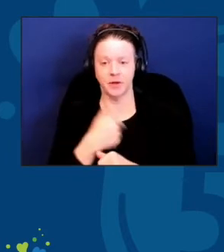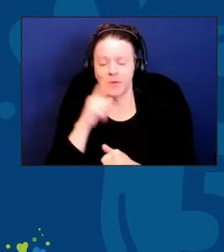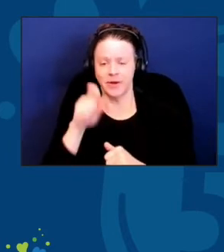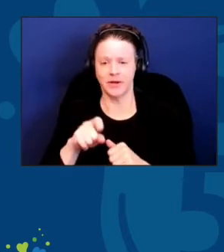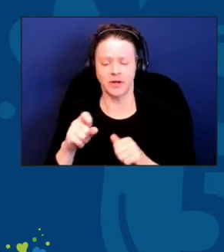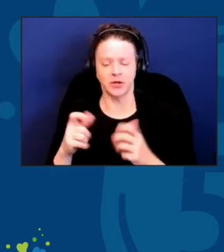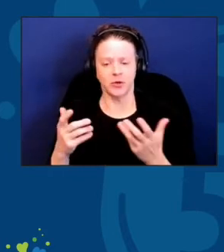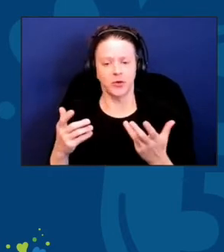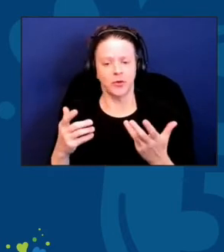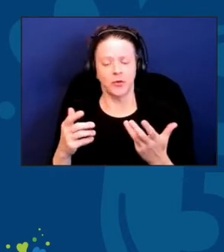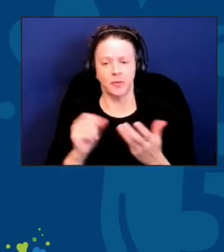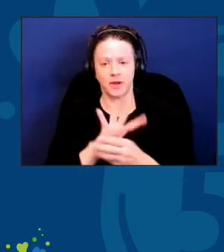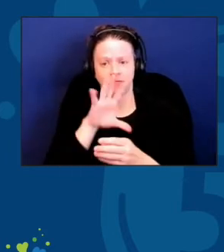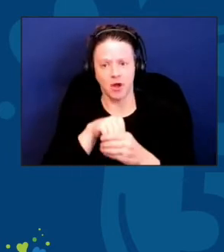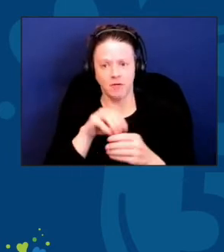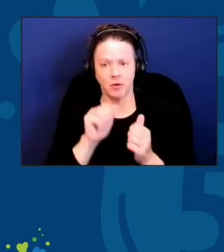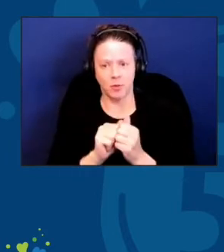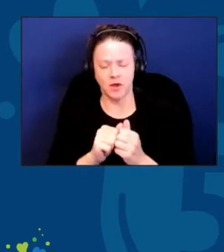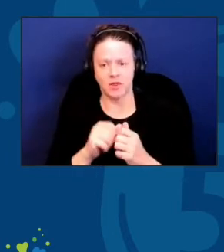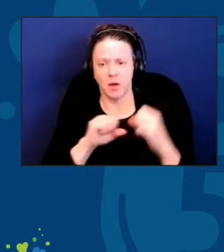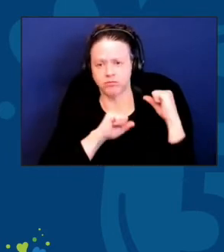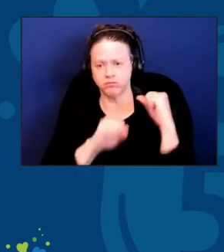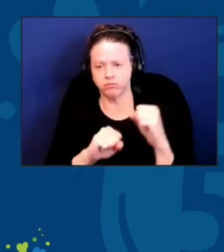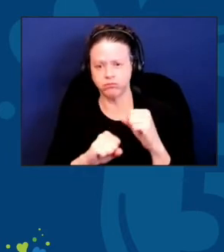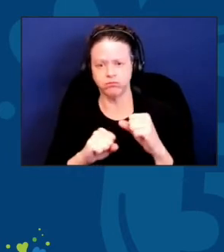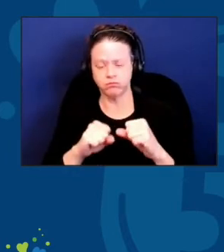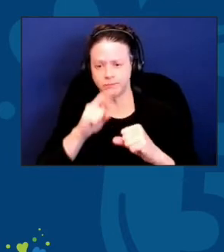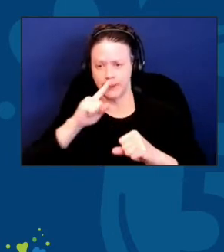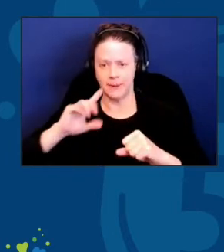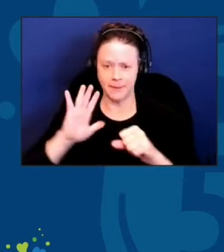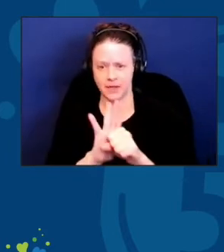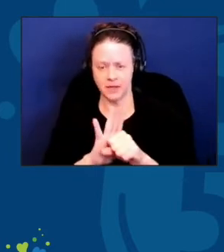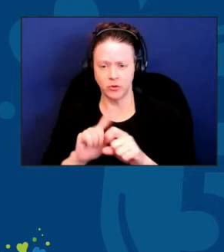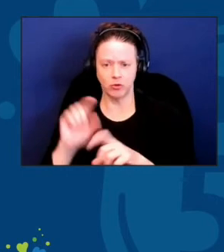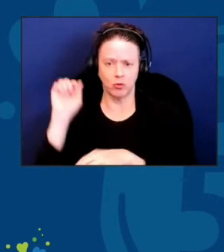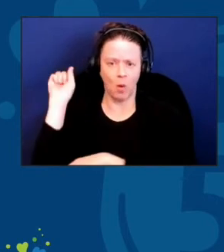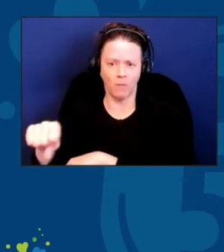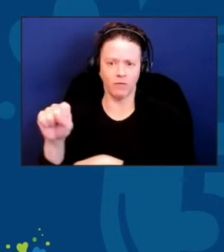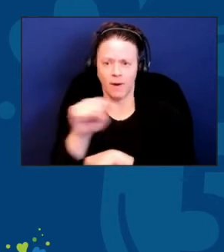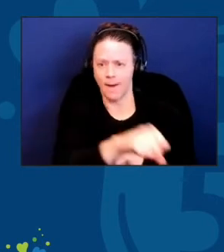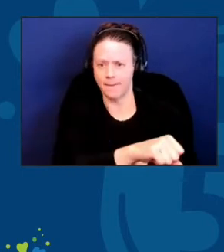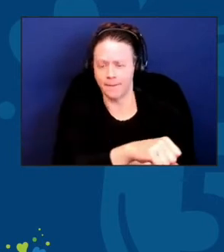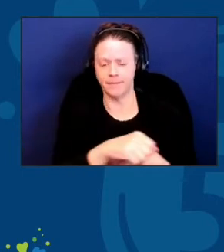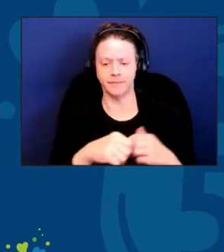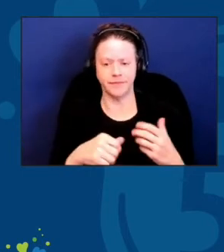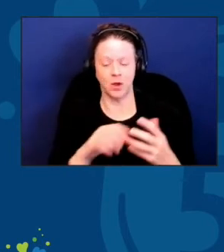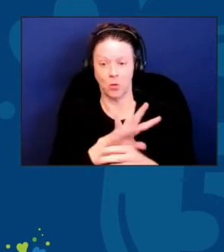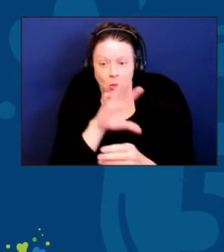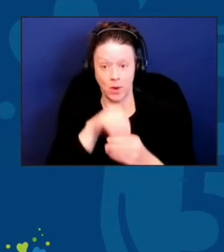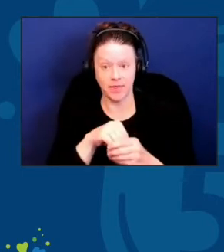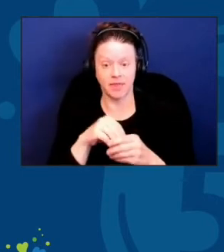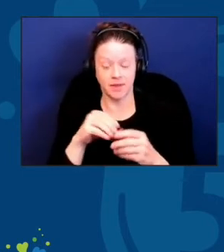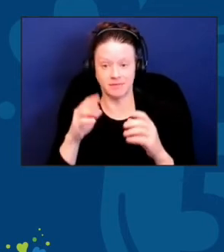with a ruthless commitment to overcome with innovation and with creativity,